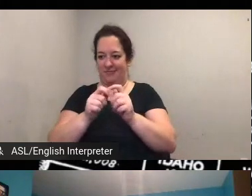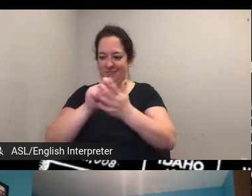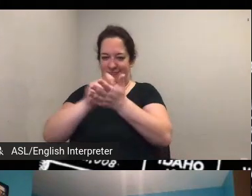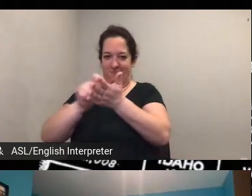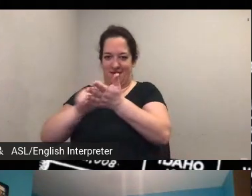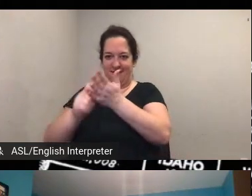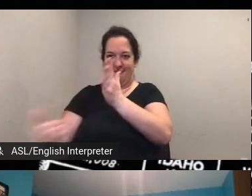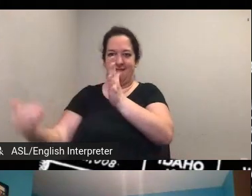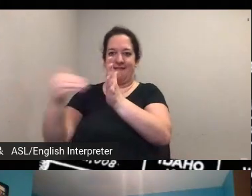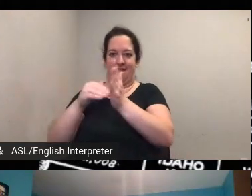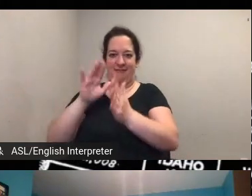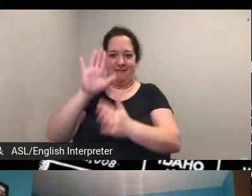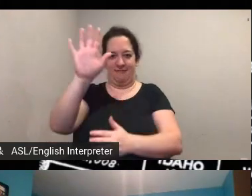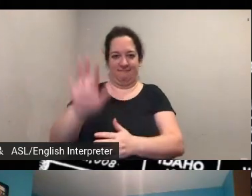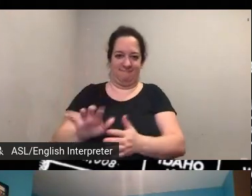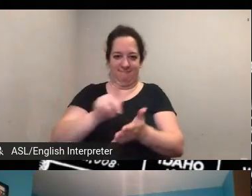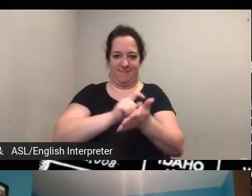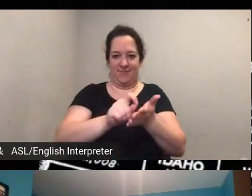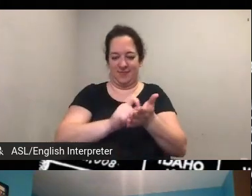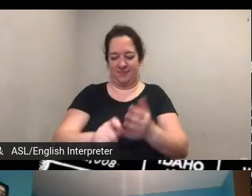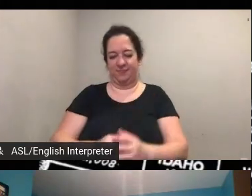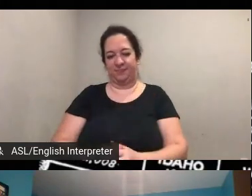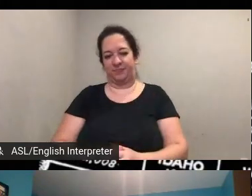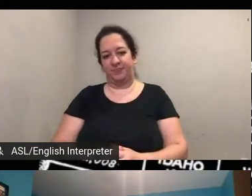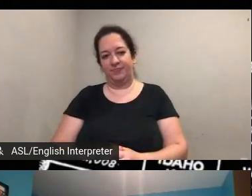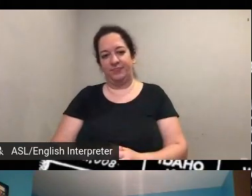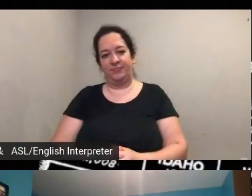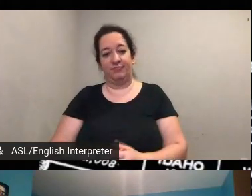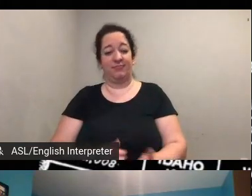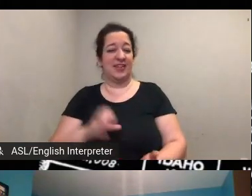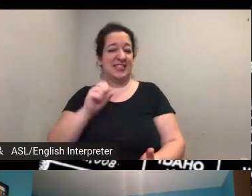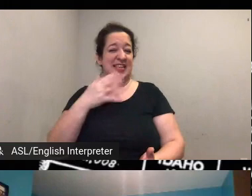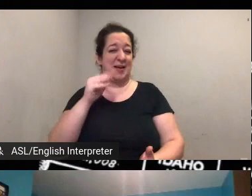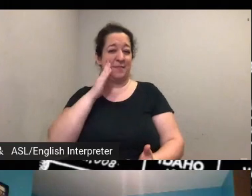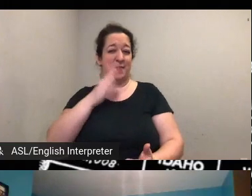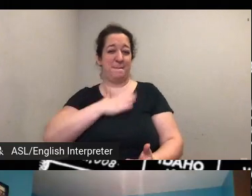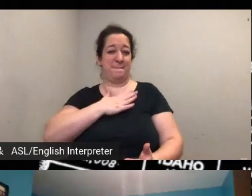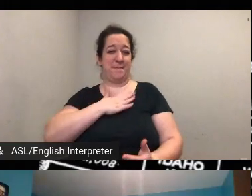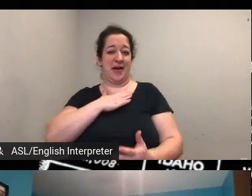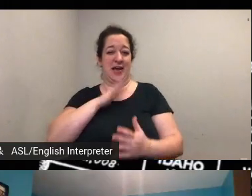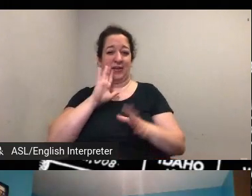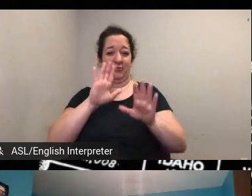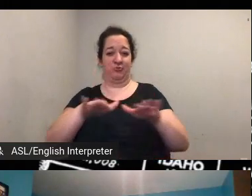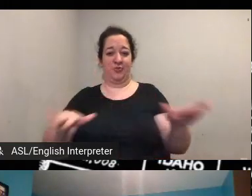um with with my children they they can't read recursive writing